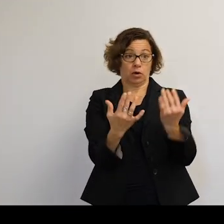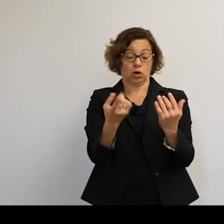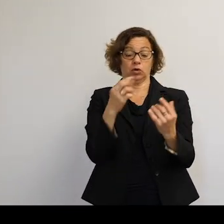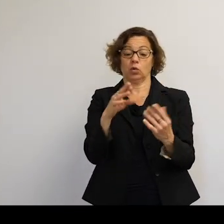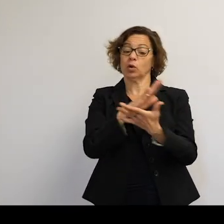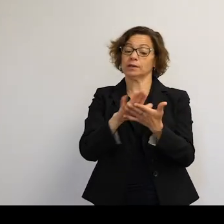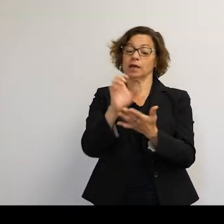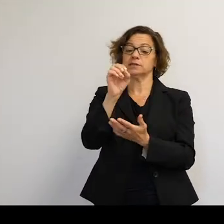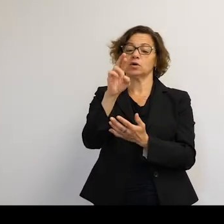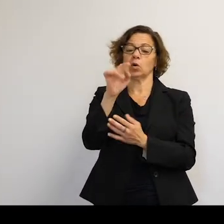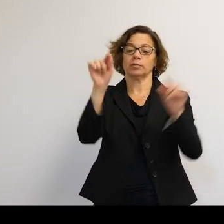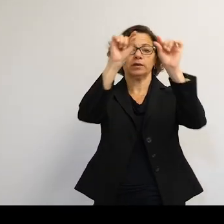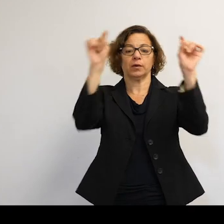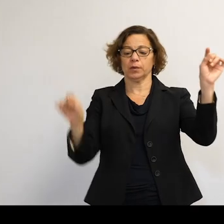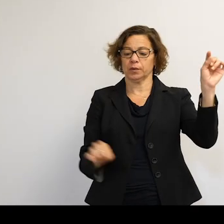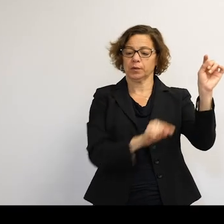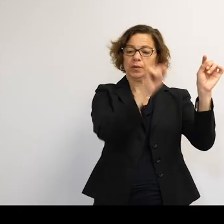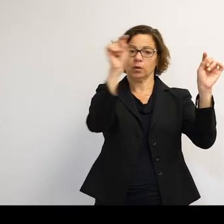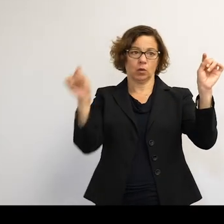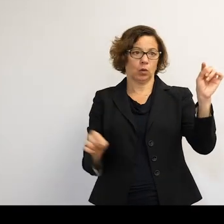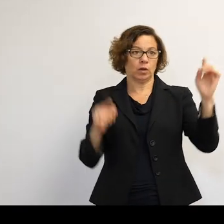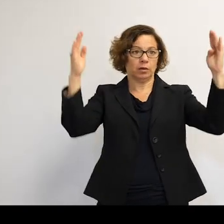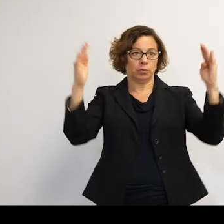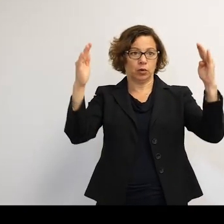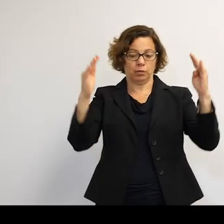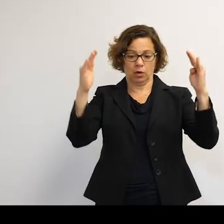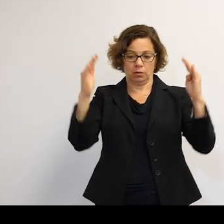which is slowly pushed until you start grazing the atmosphere.